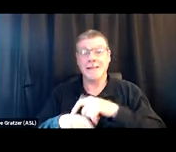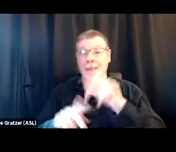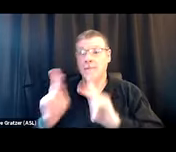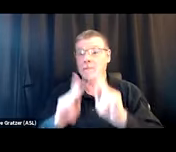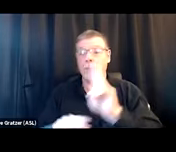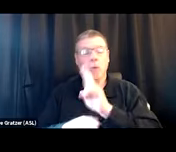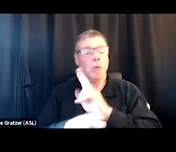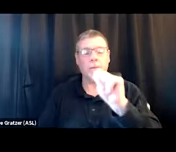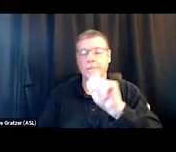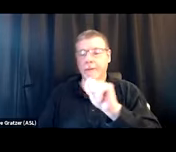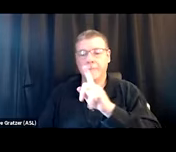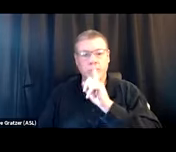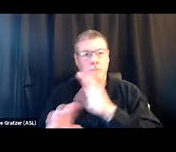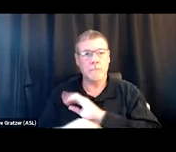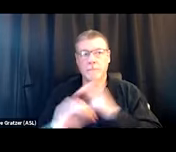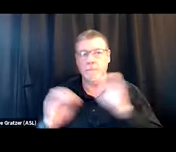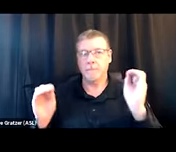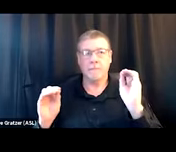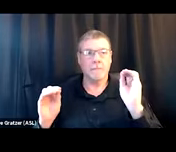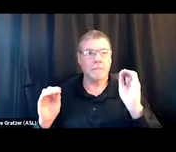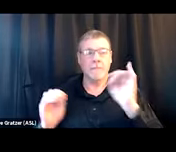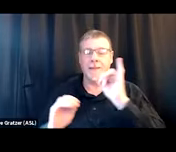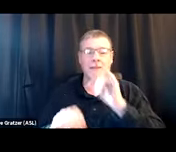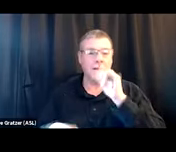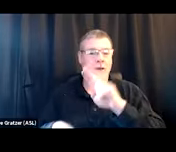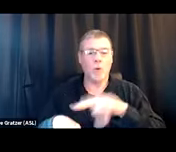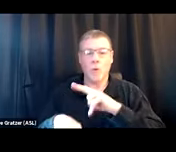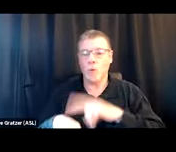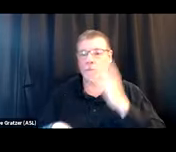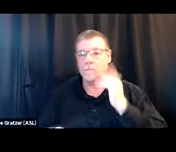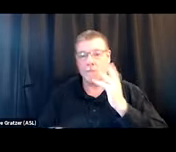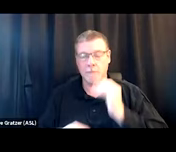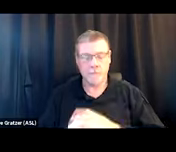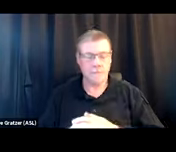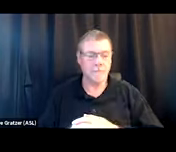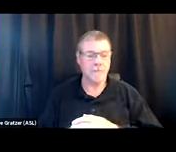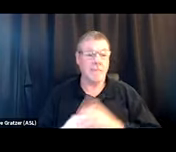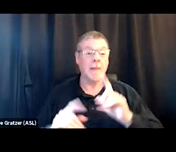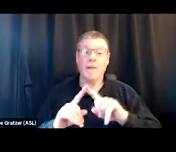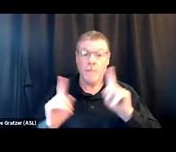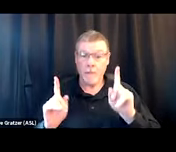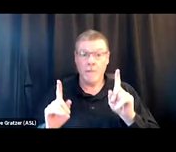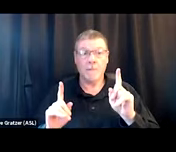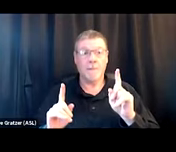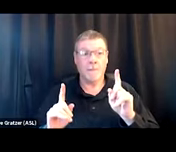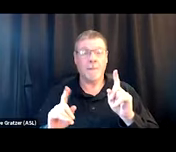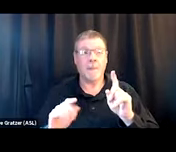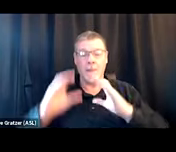Like, none of us would like that. That's not, like, normal human experience that we'd embrace. But certainly just communicating that care,